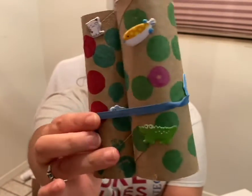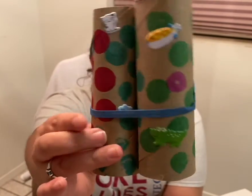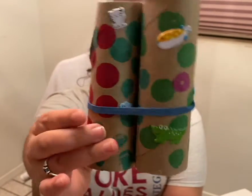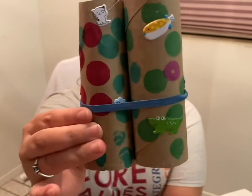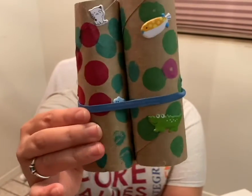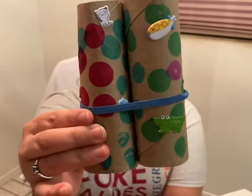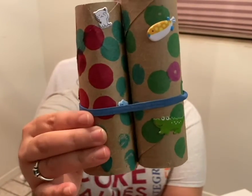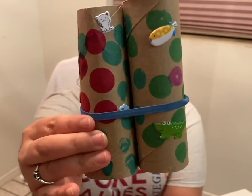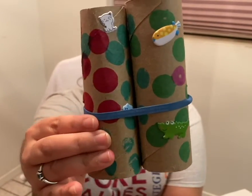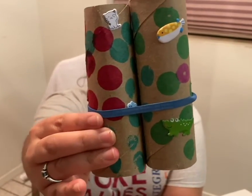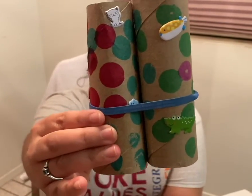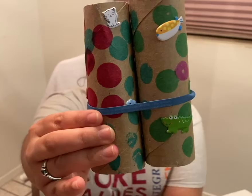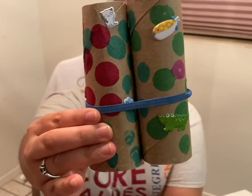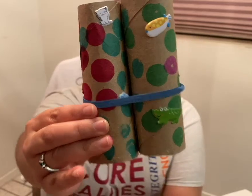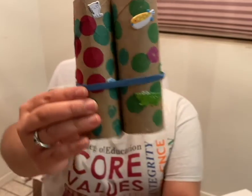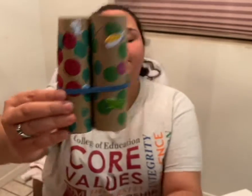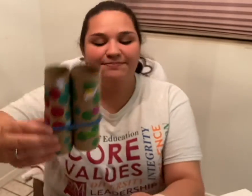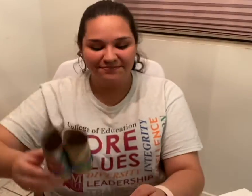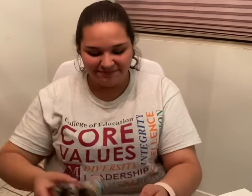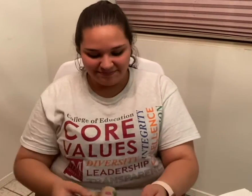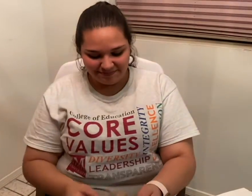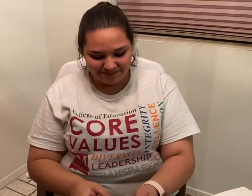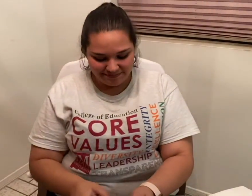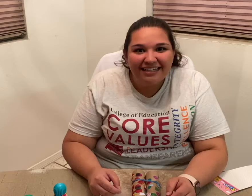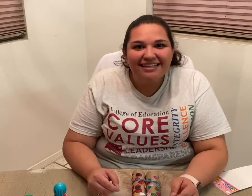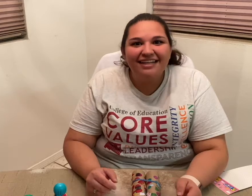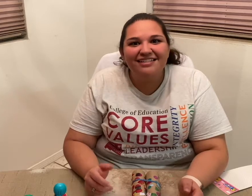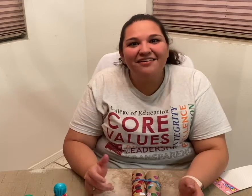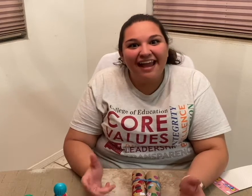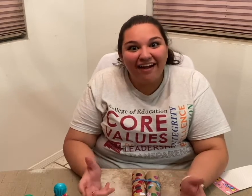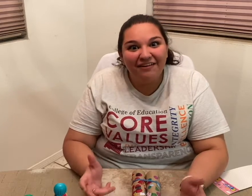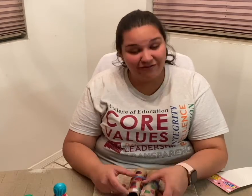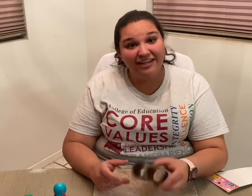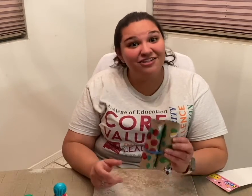rubber-band connecting them at the bottom. So, now we've finished our